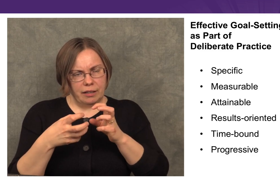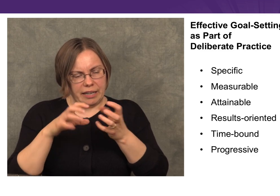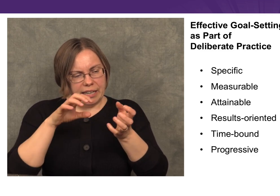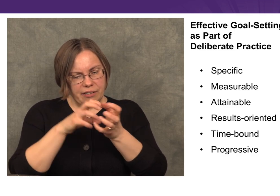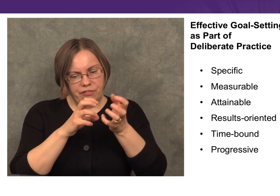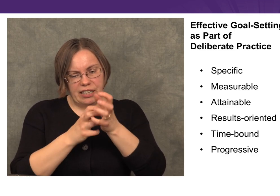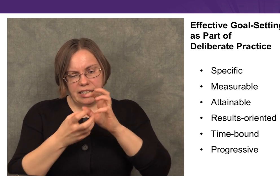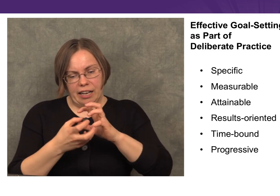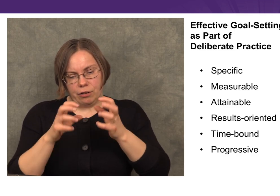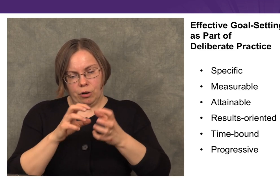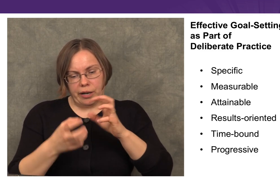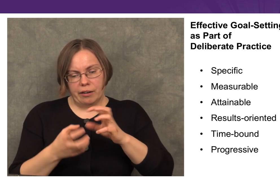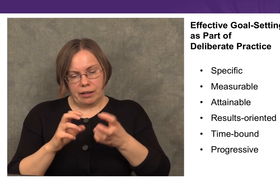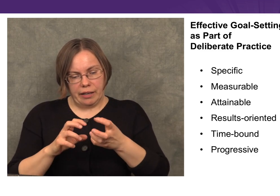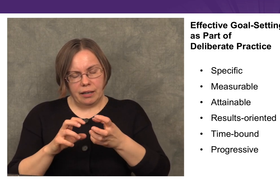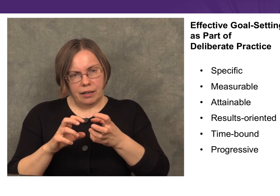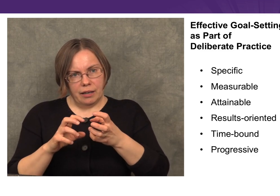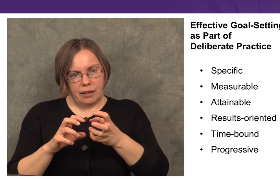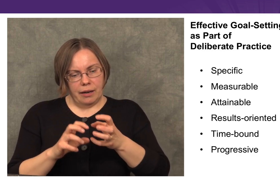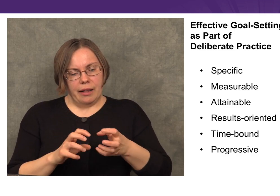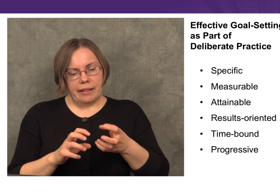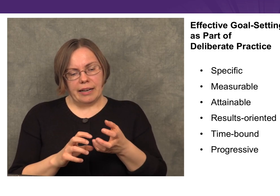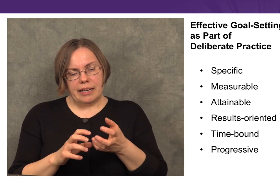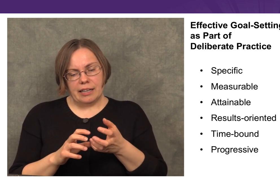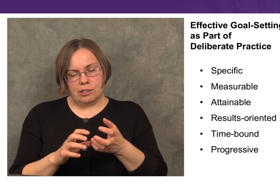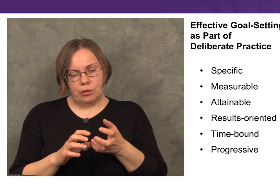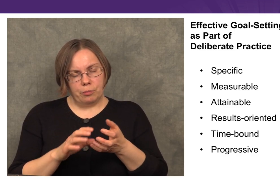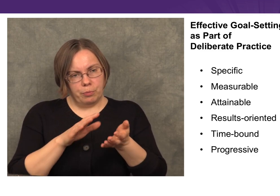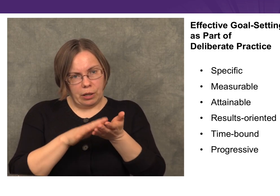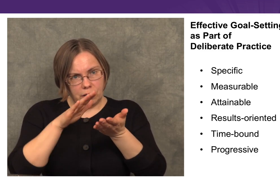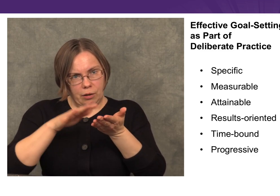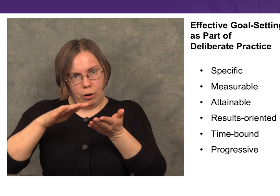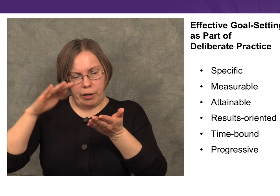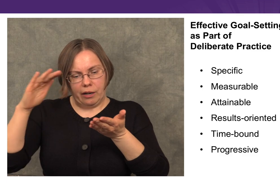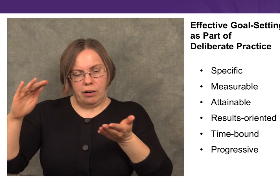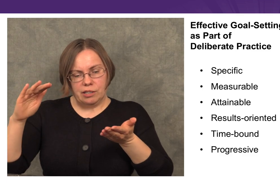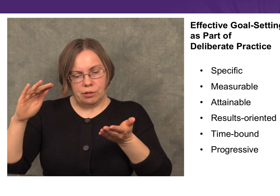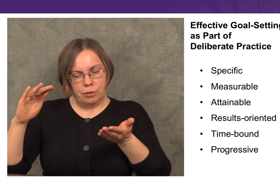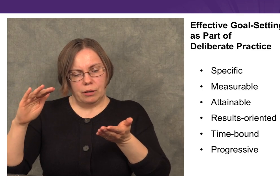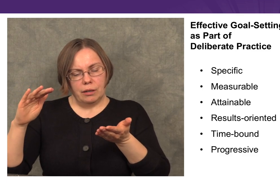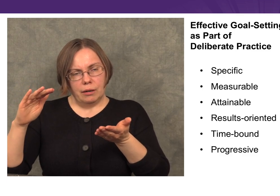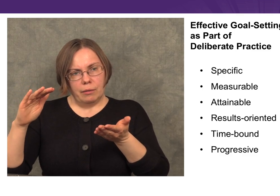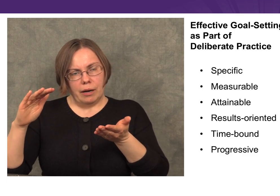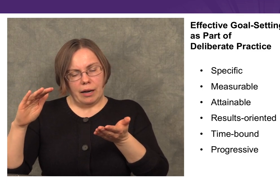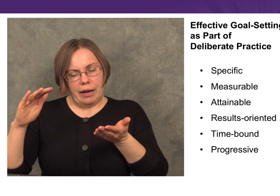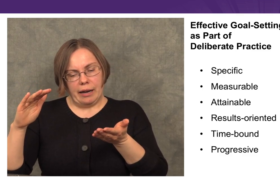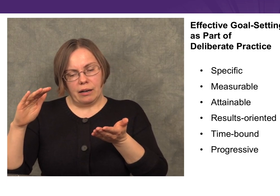that they need to fit together coherently, they need to build on what we can already do,